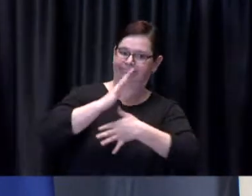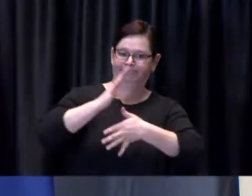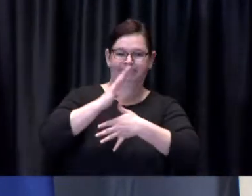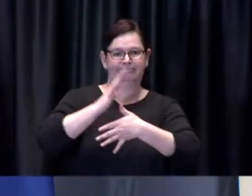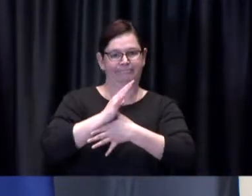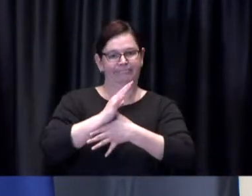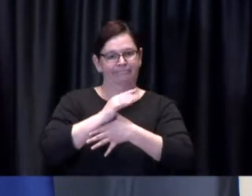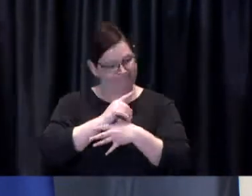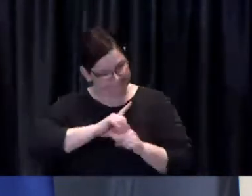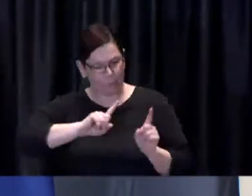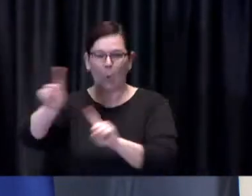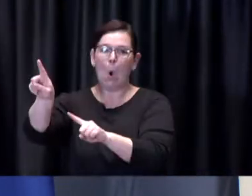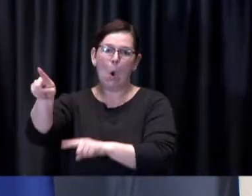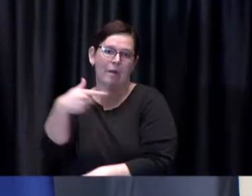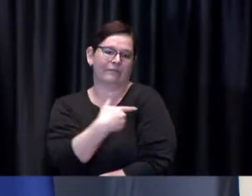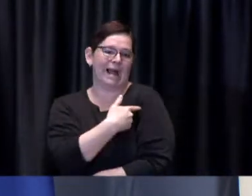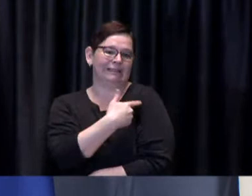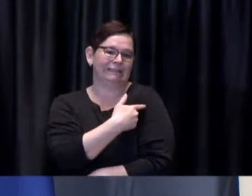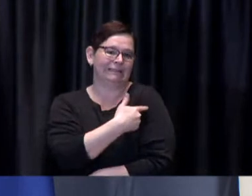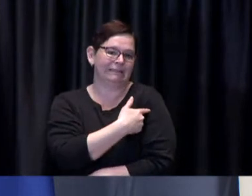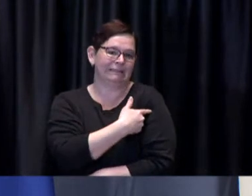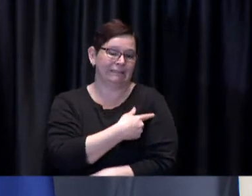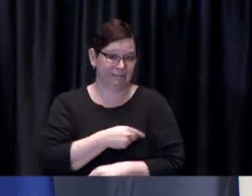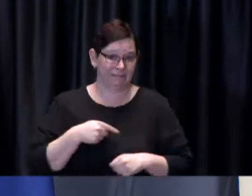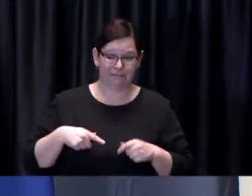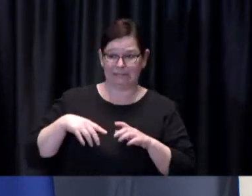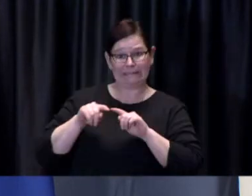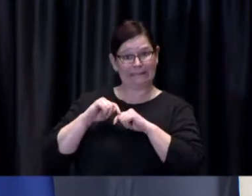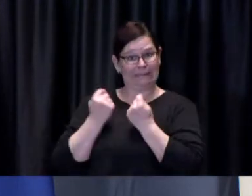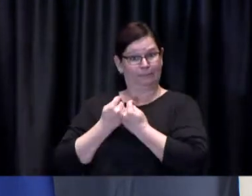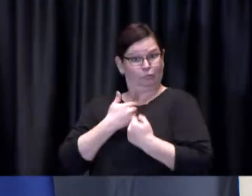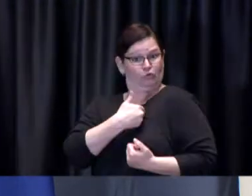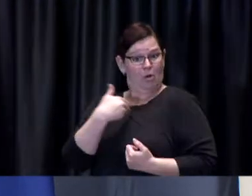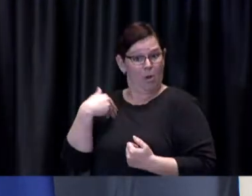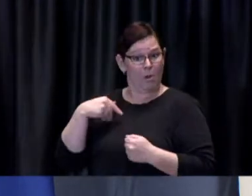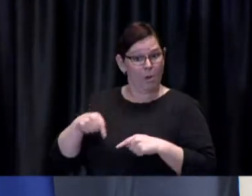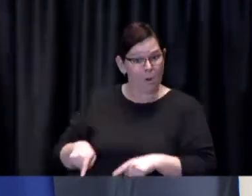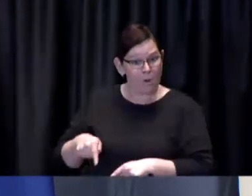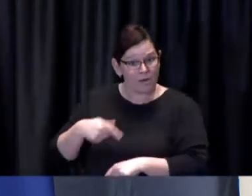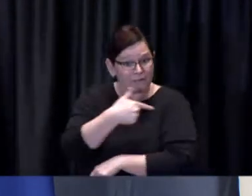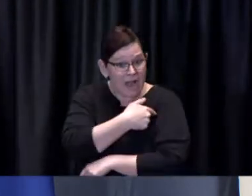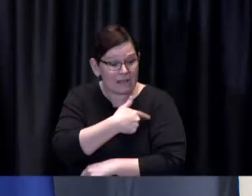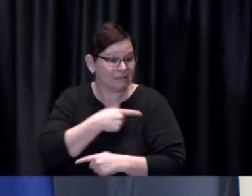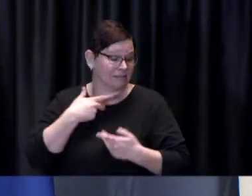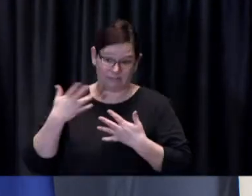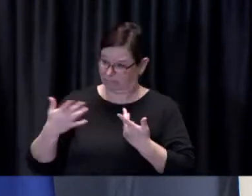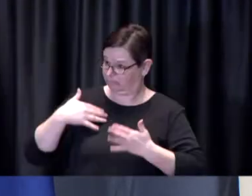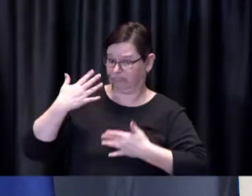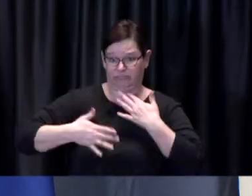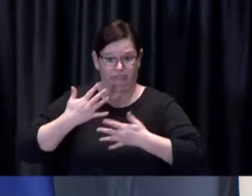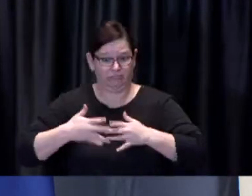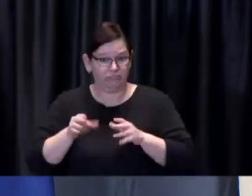Our Team Toronto effort to get people vaccinated across the city is going strong with more than 481,000